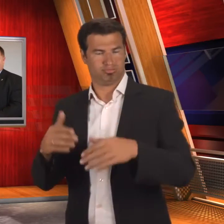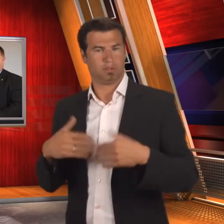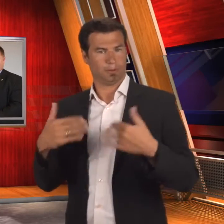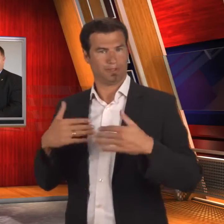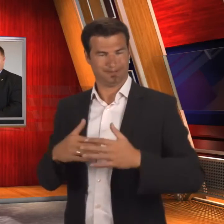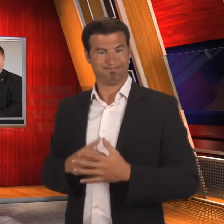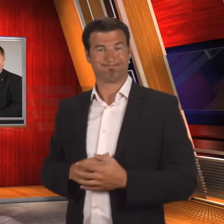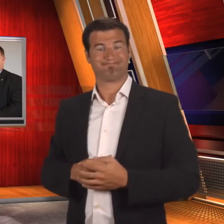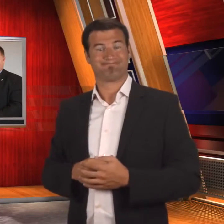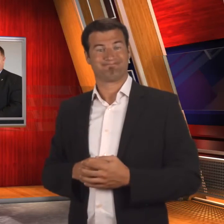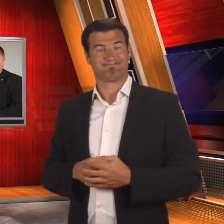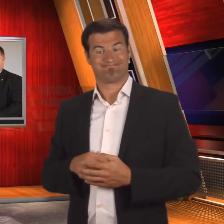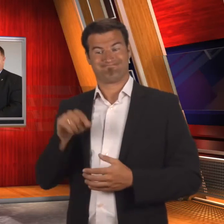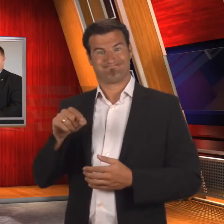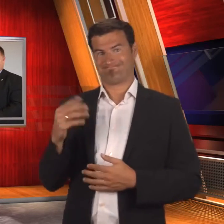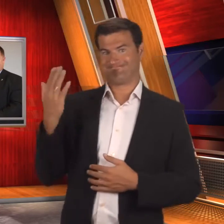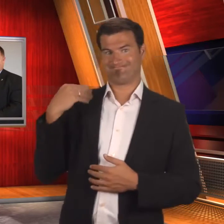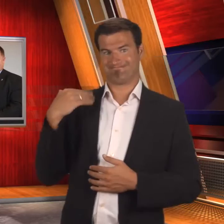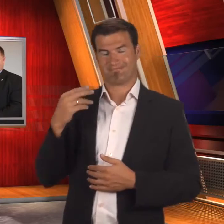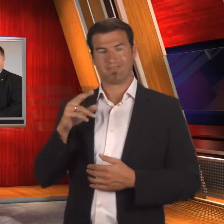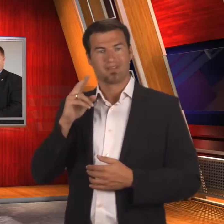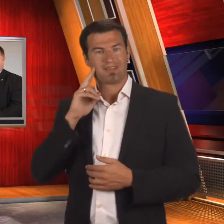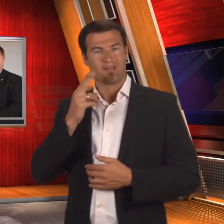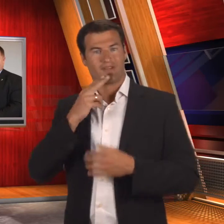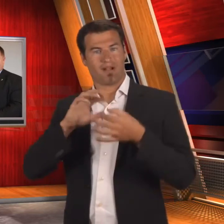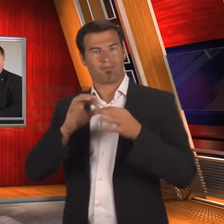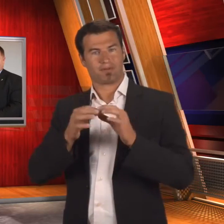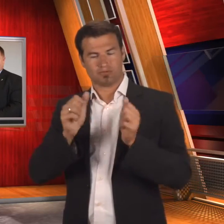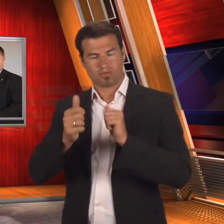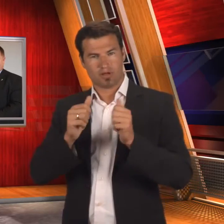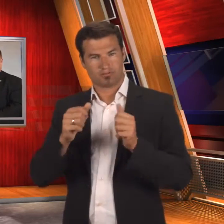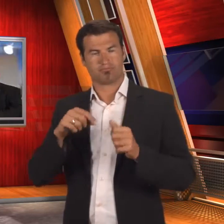and Bulgarian officials signed the agreement.